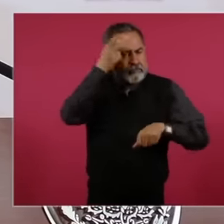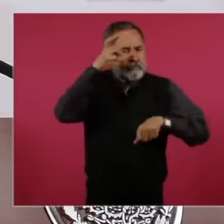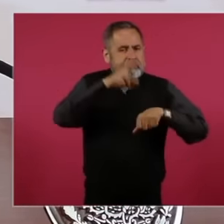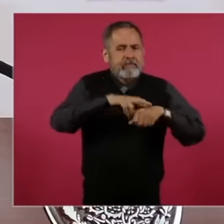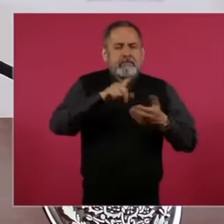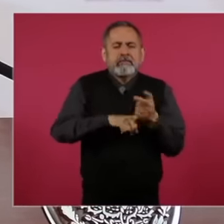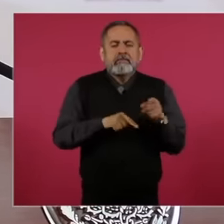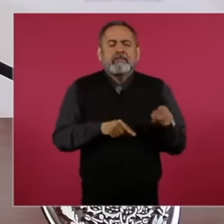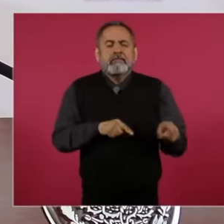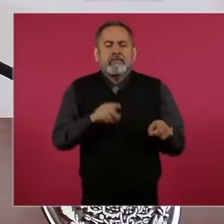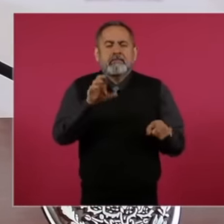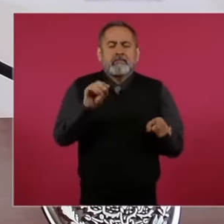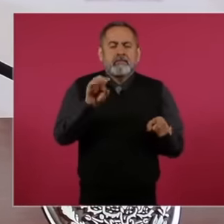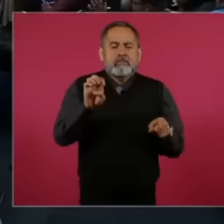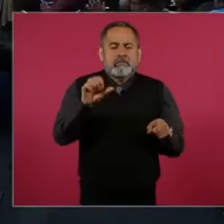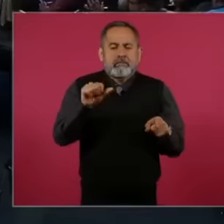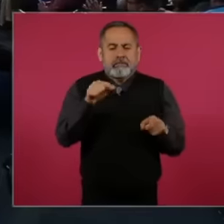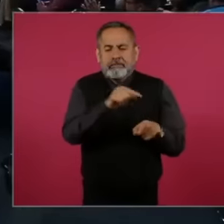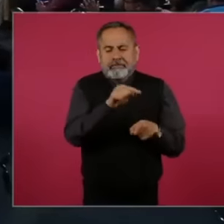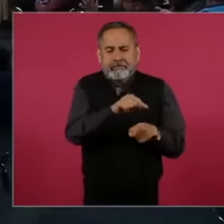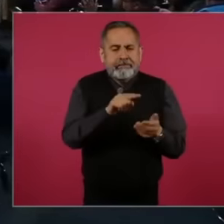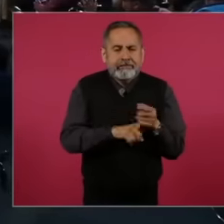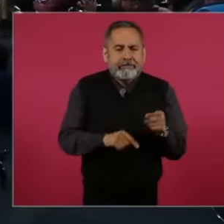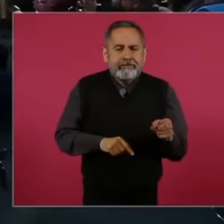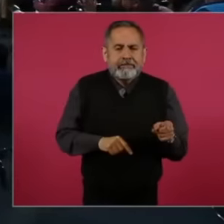oea